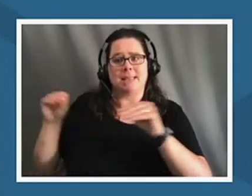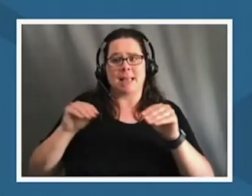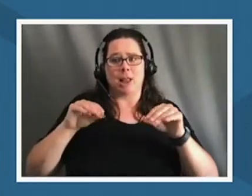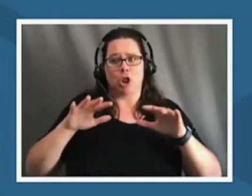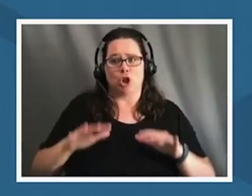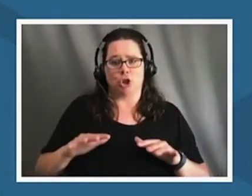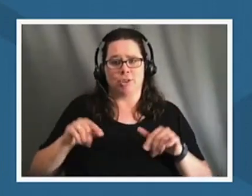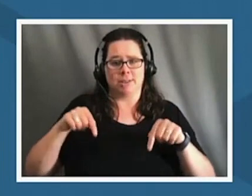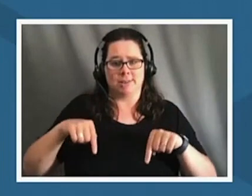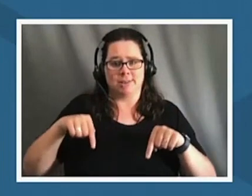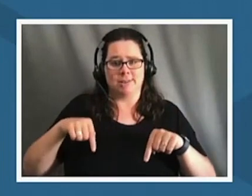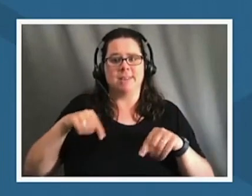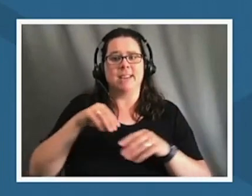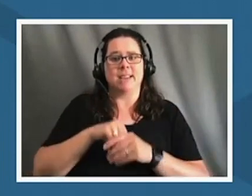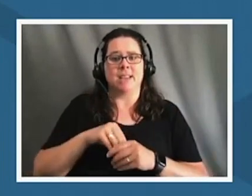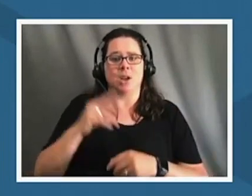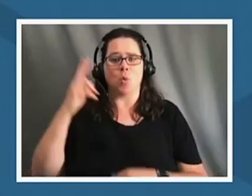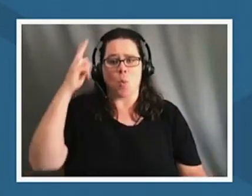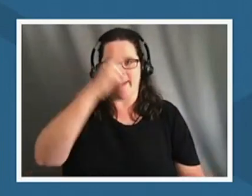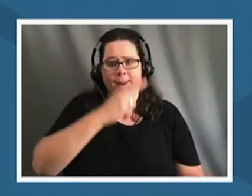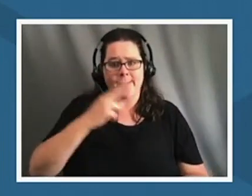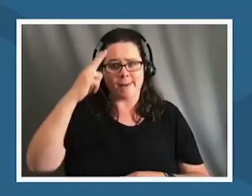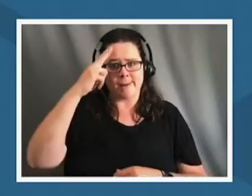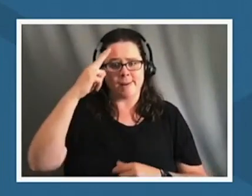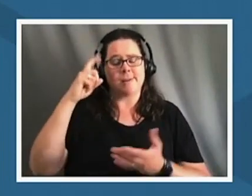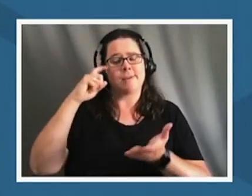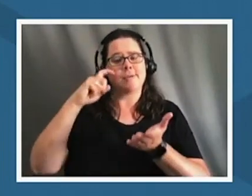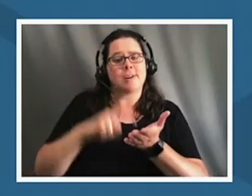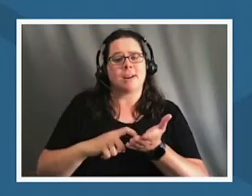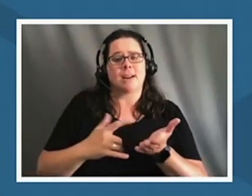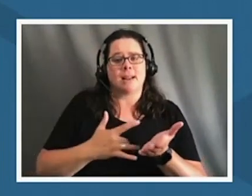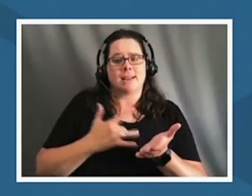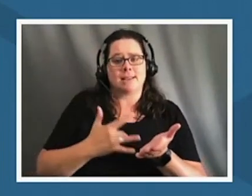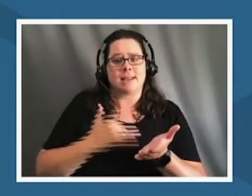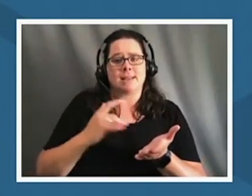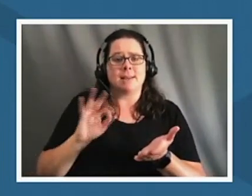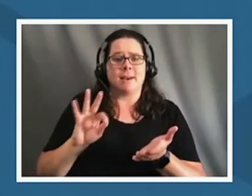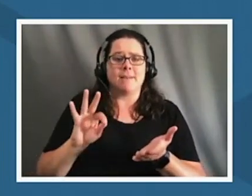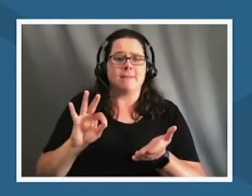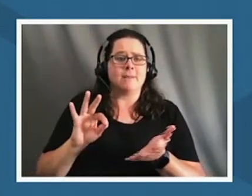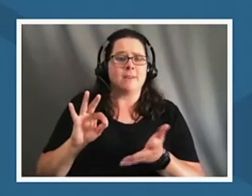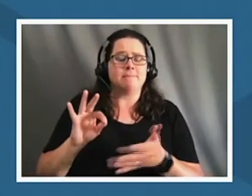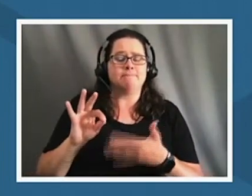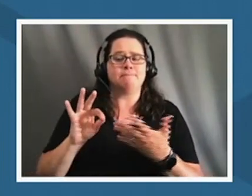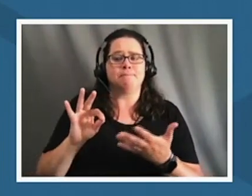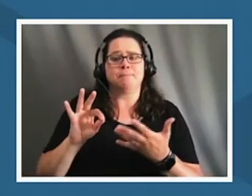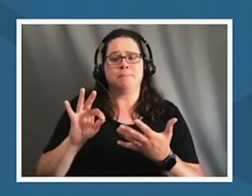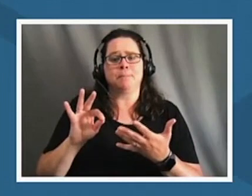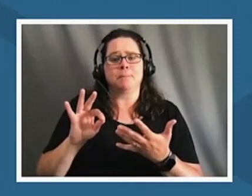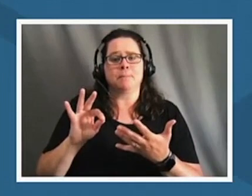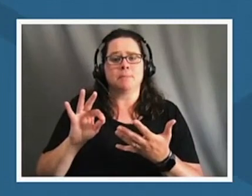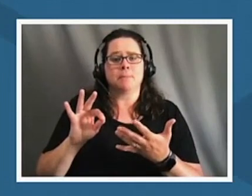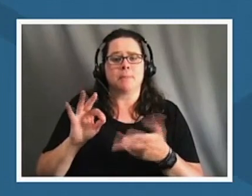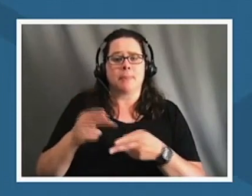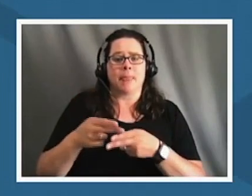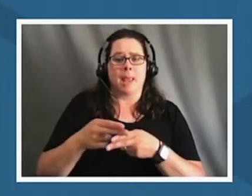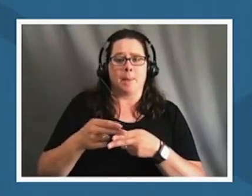and so that i recognize the sense of